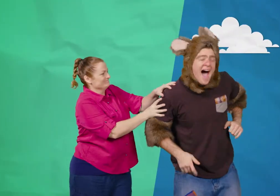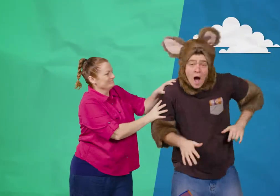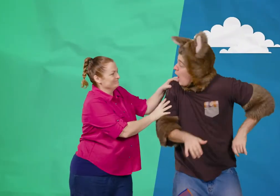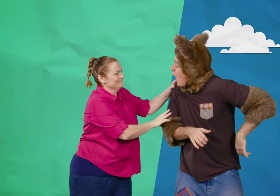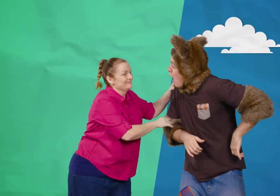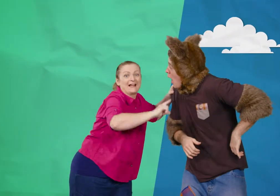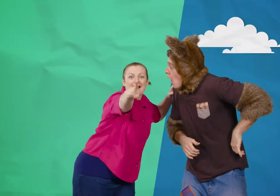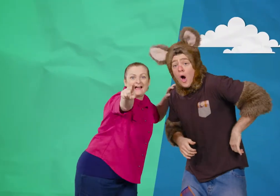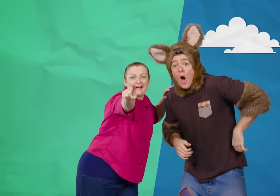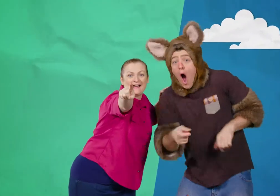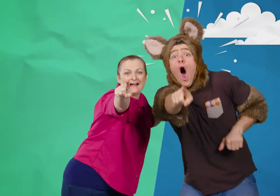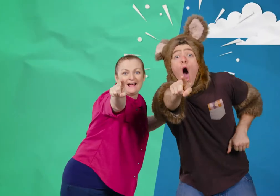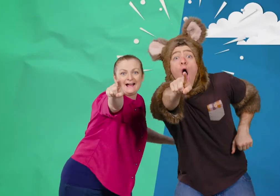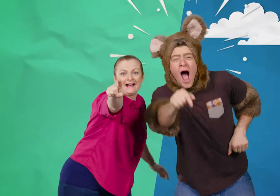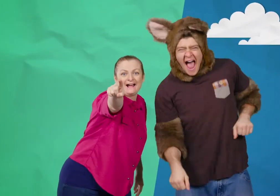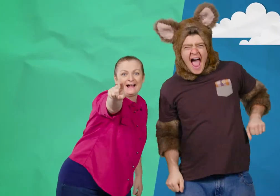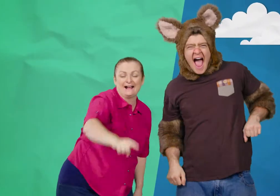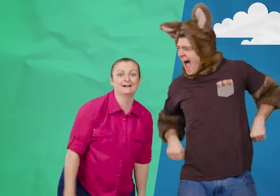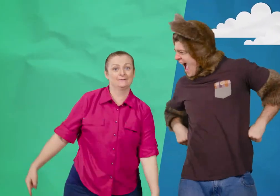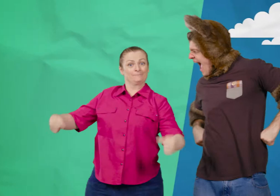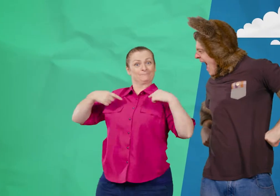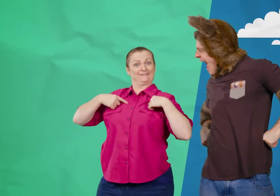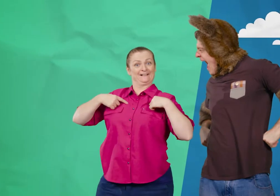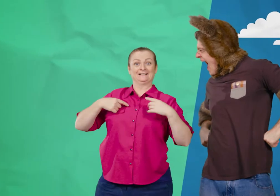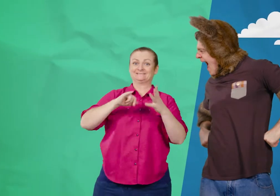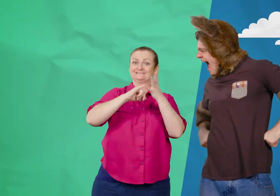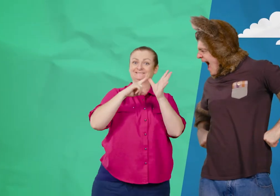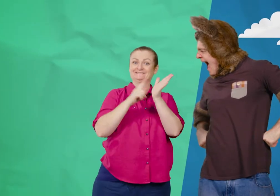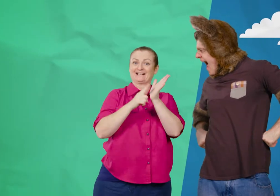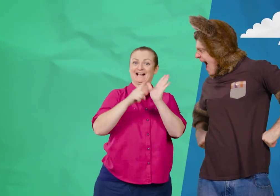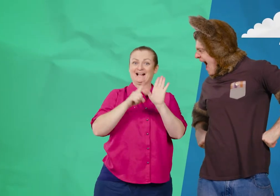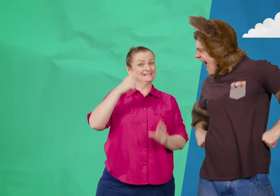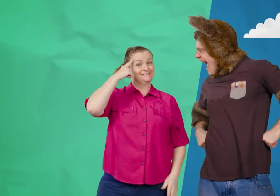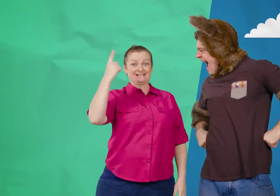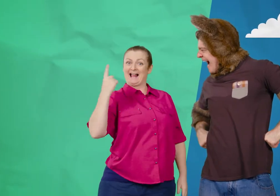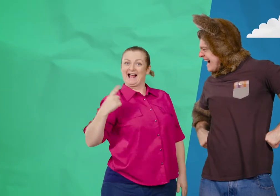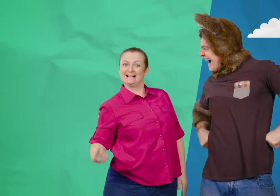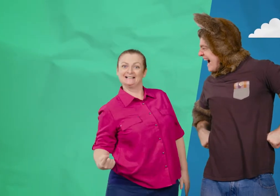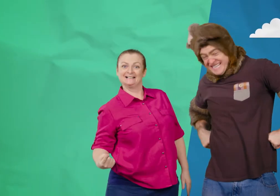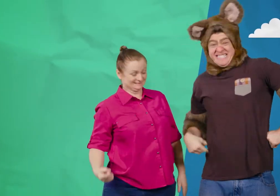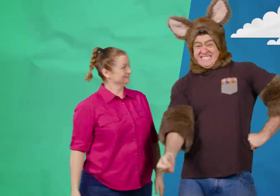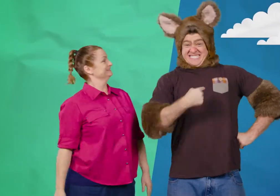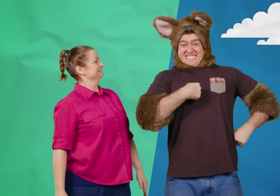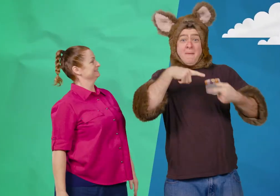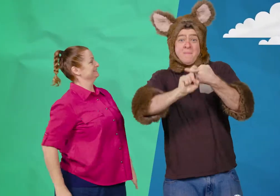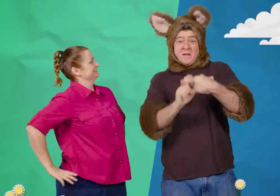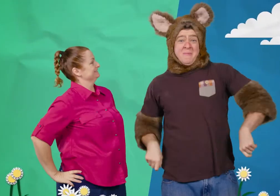Huh? Look! Oh! I'm Sally. And I'm Possum.